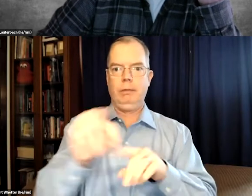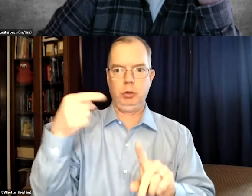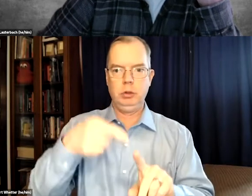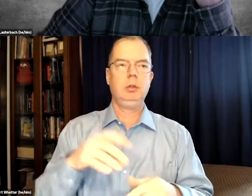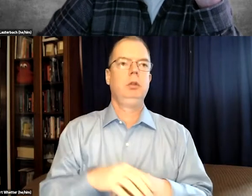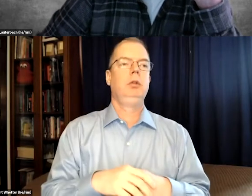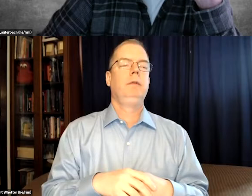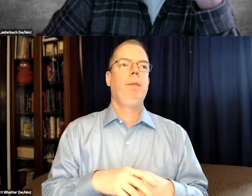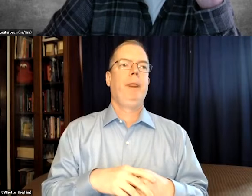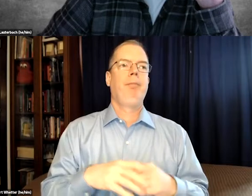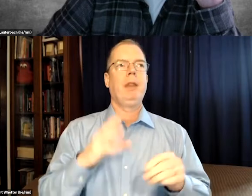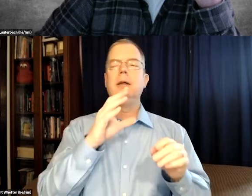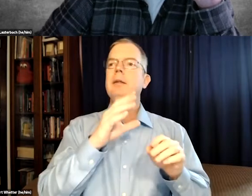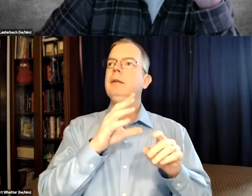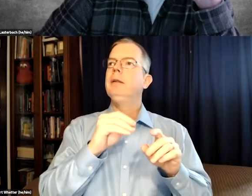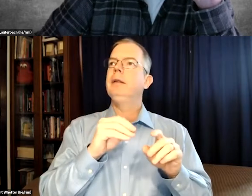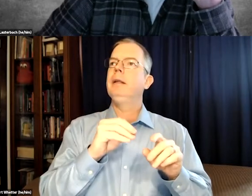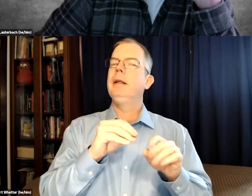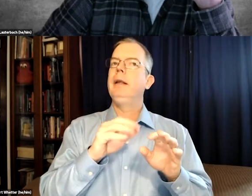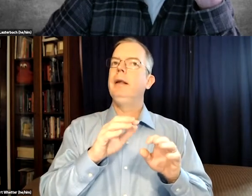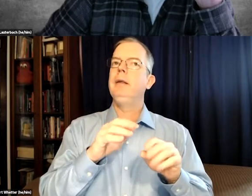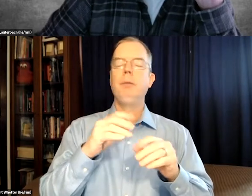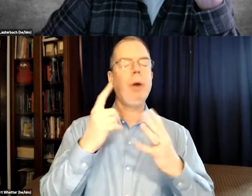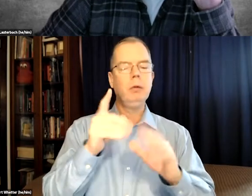being spoken and that's the function of a live captioner.